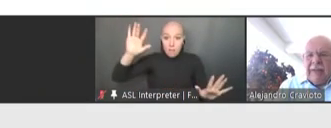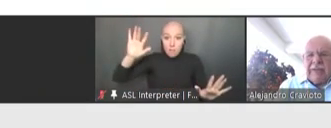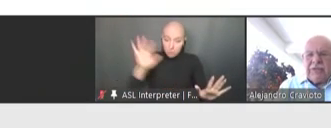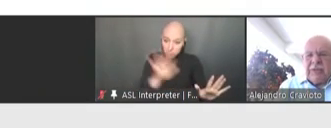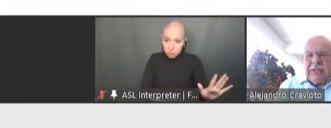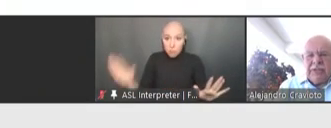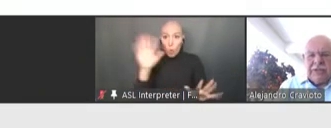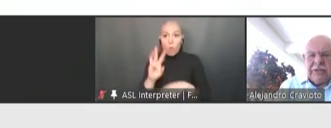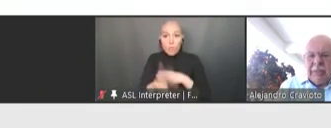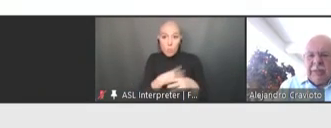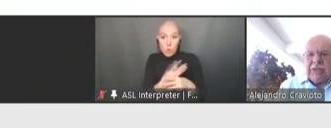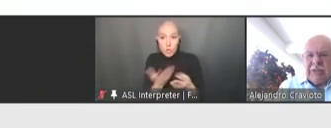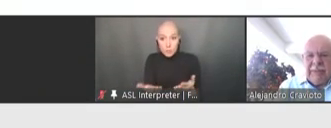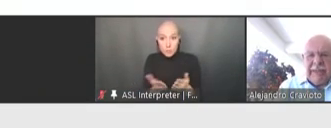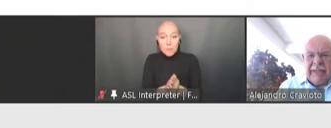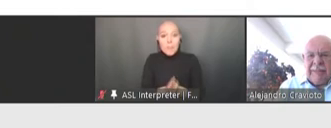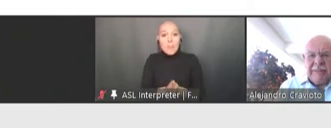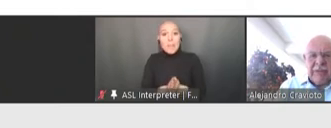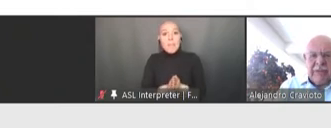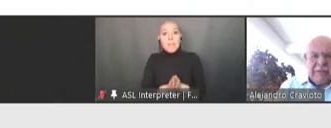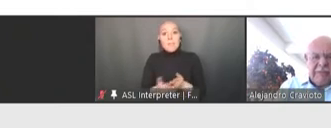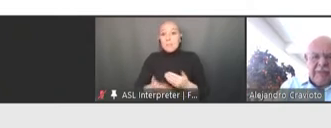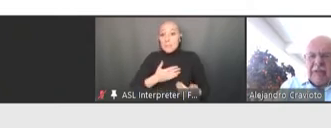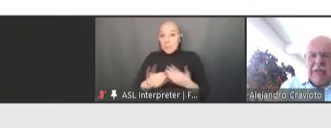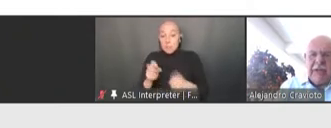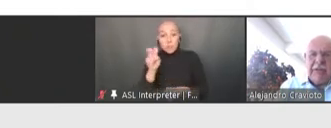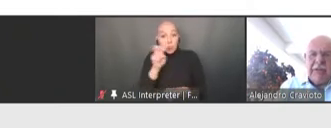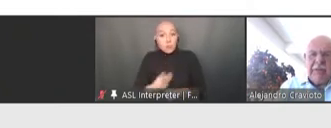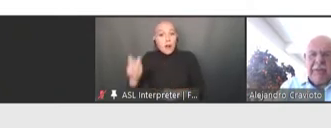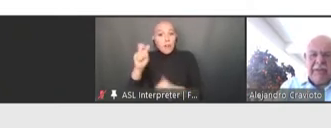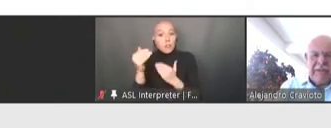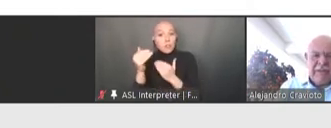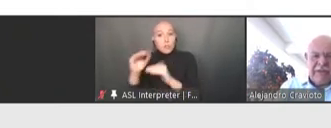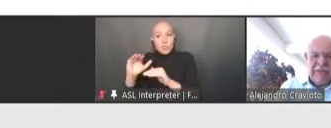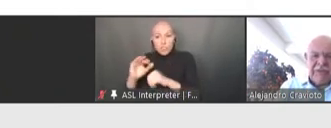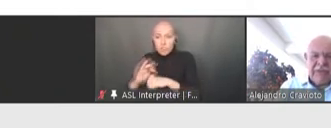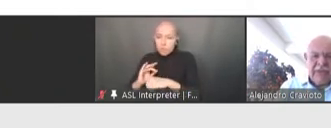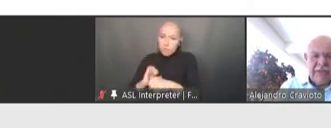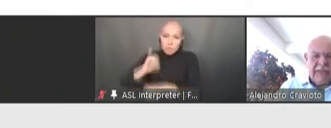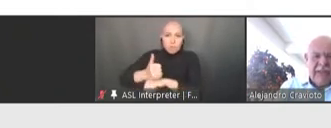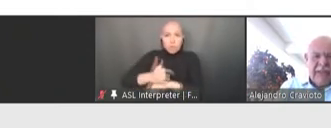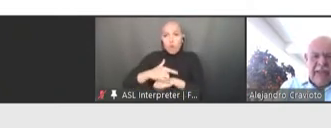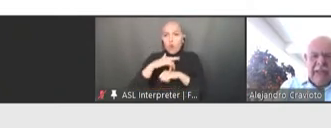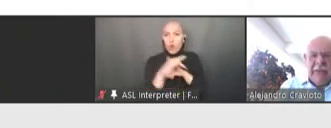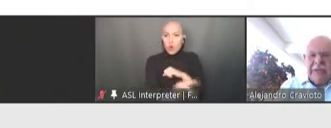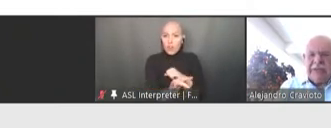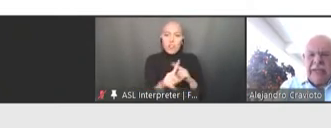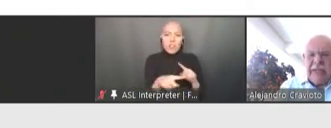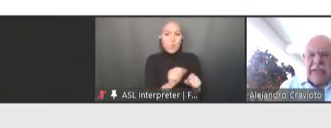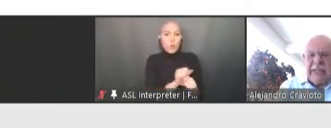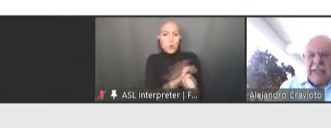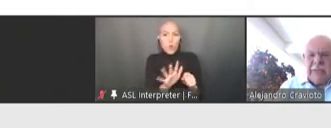restrictions about traveling done early on when the infection started, it was clear that that was